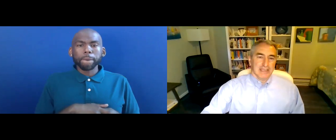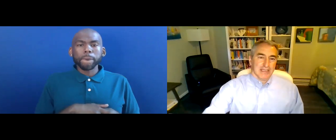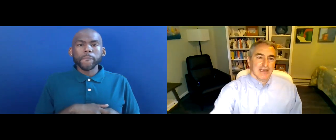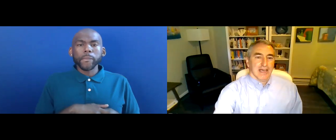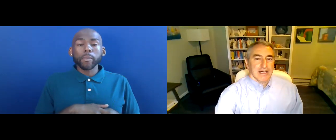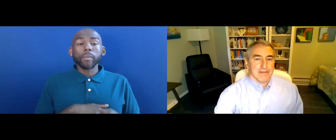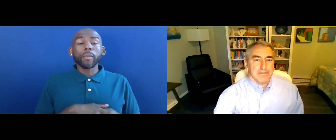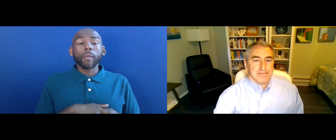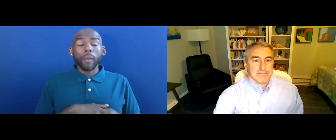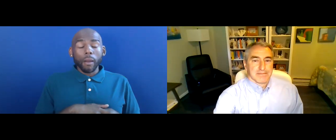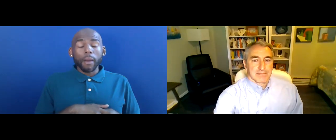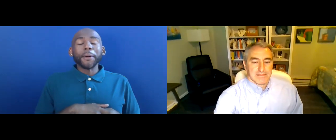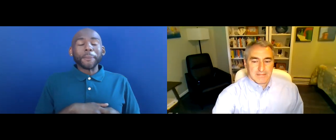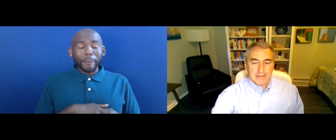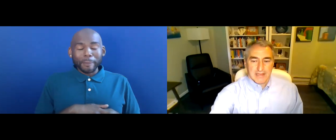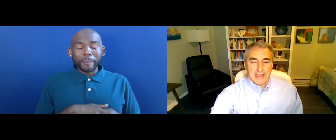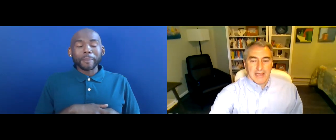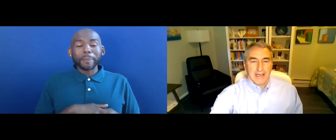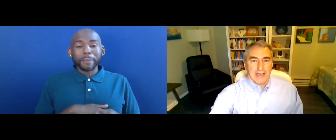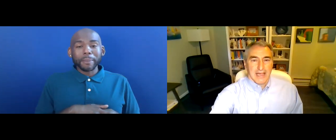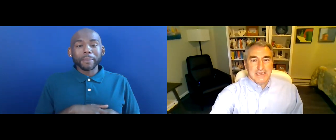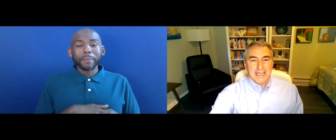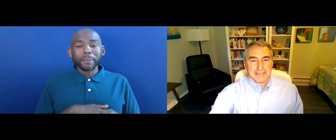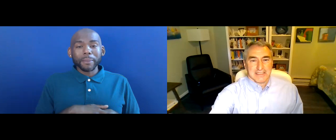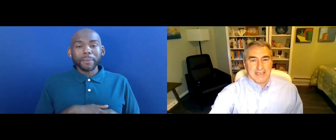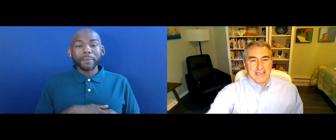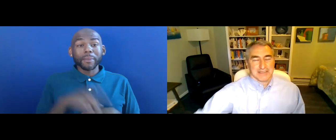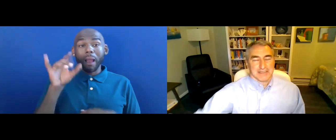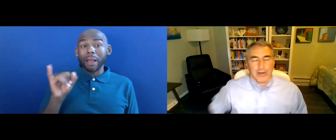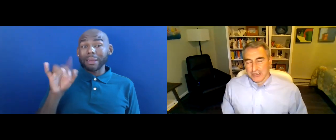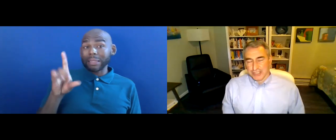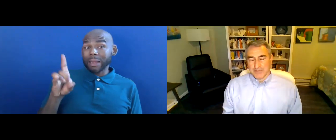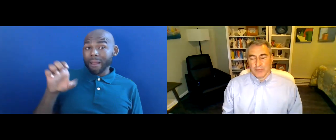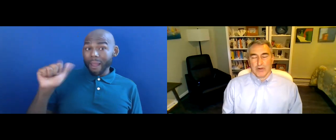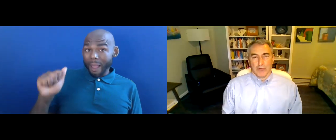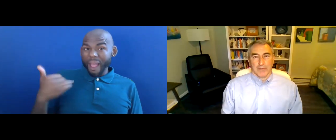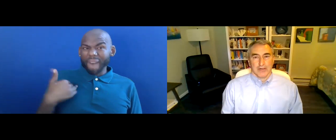THE IDEA HAS A PARTNERSHIP WHERE PARTNERSHIP WHERE WE